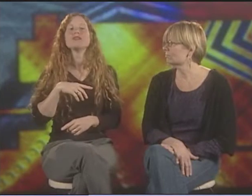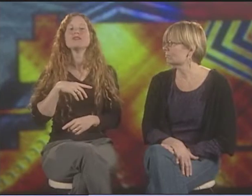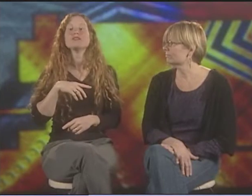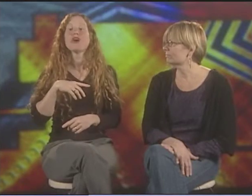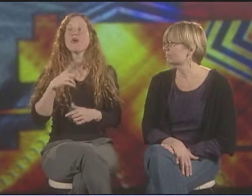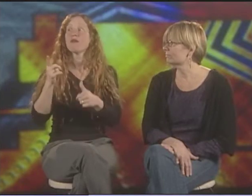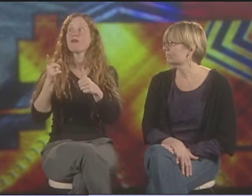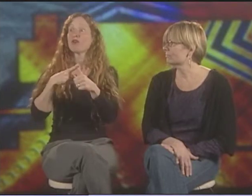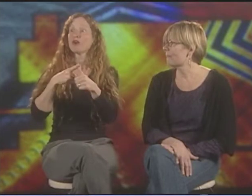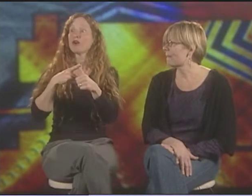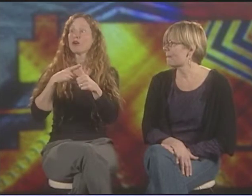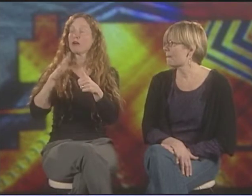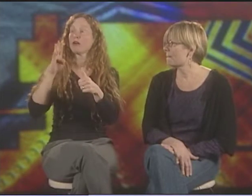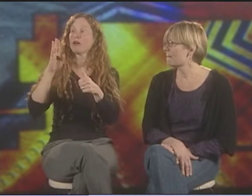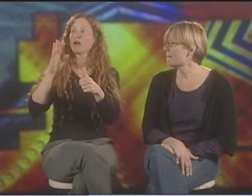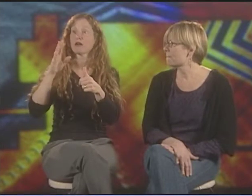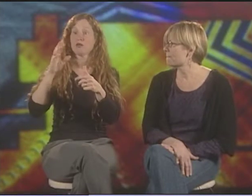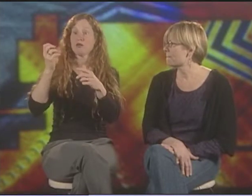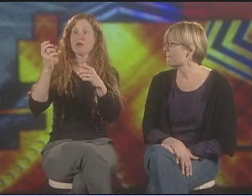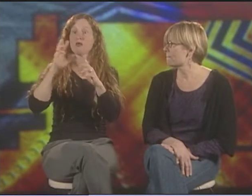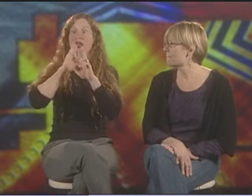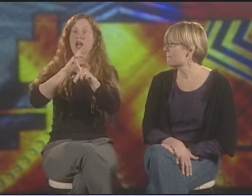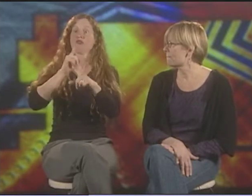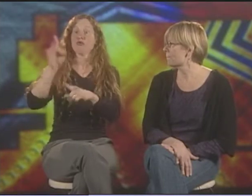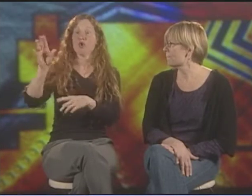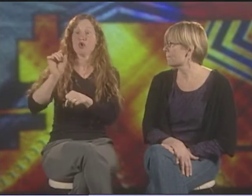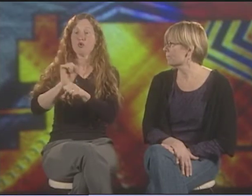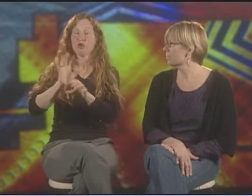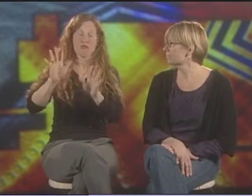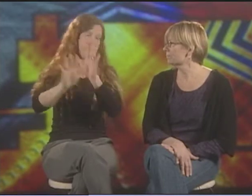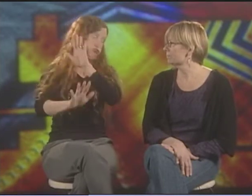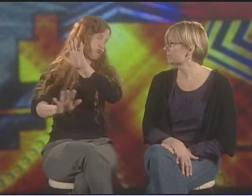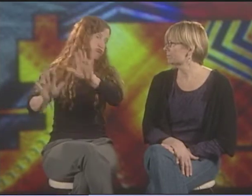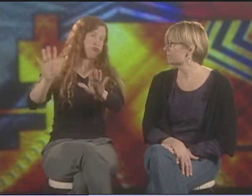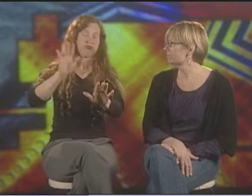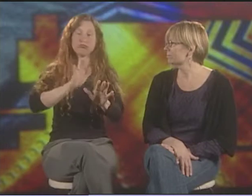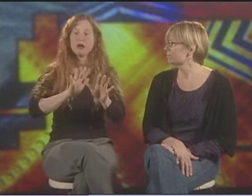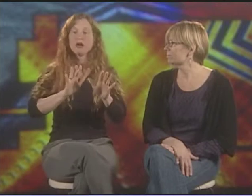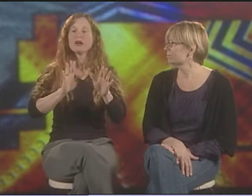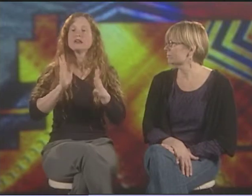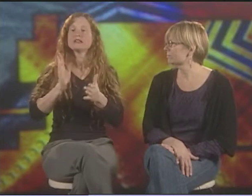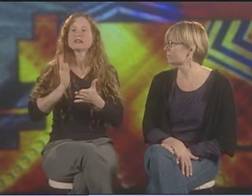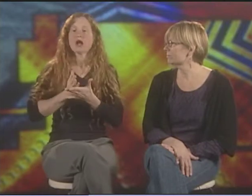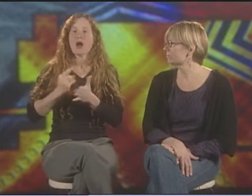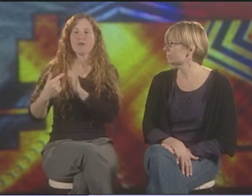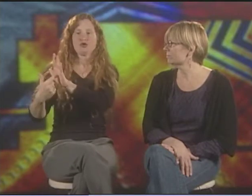WHO HAD BEEN OPPRESSED DOING THE SAME SORT OF THING. THE RESPONSE TO HER WORK WAS SO OVERWHELMING